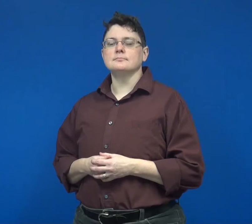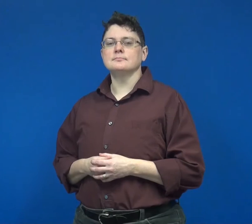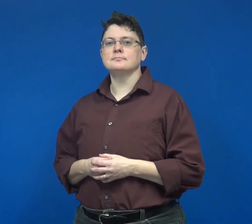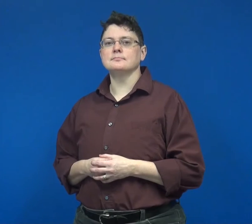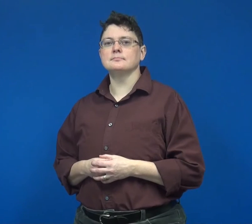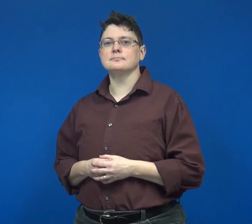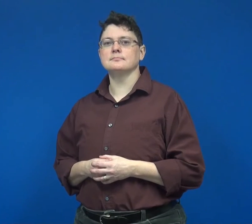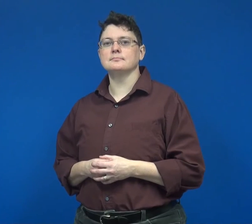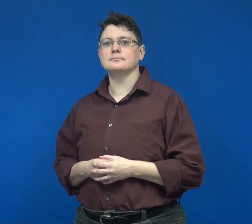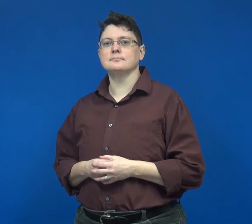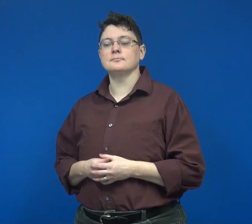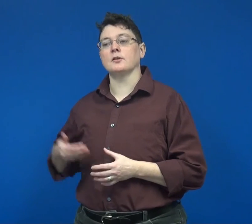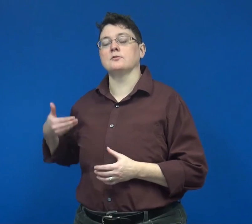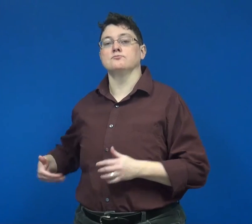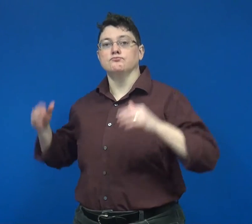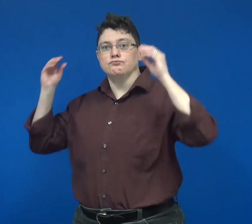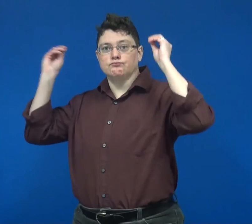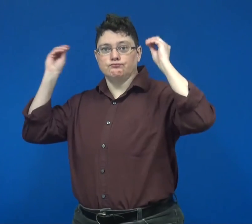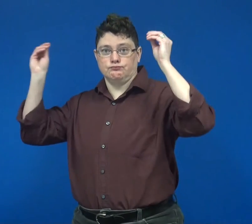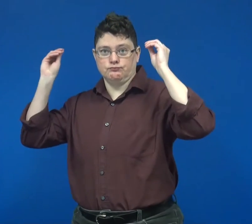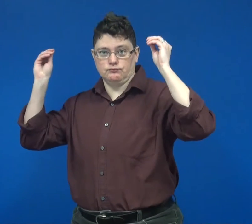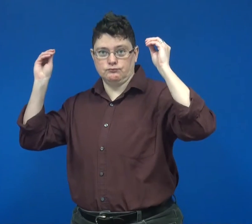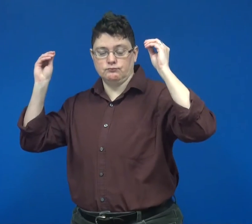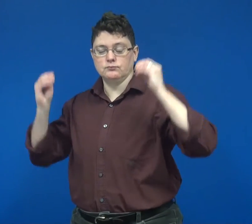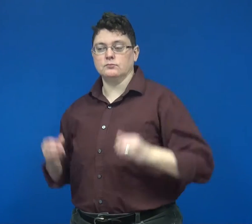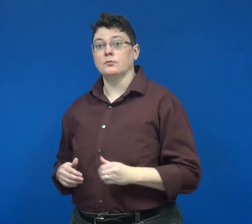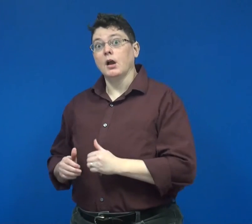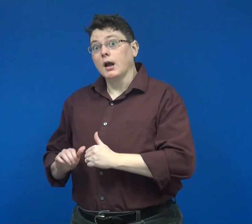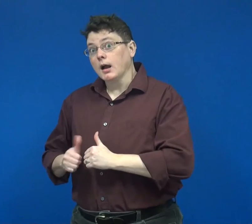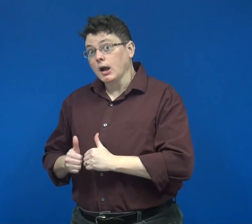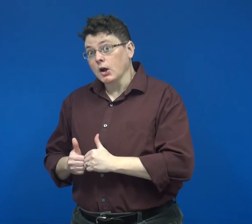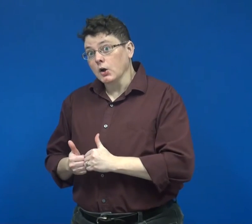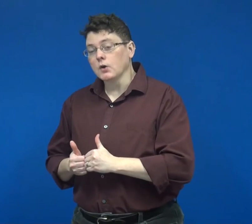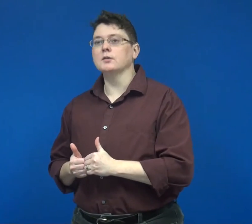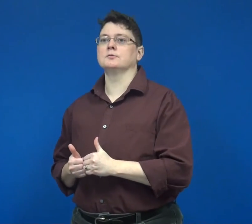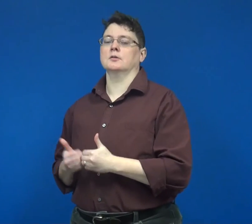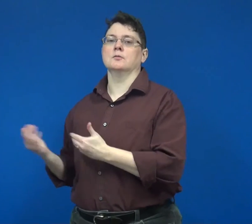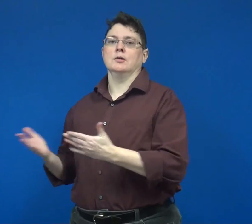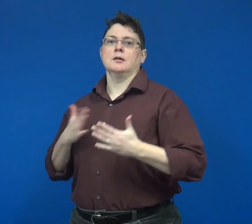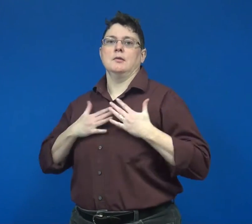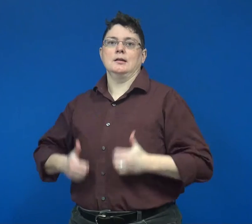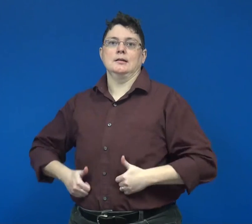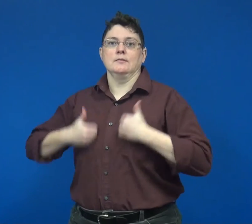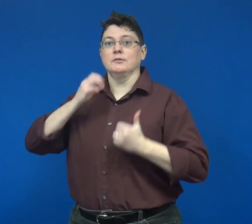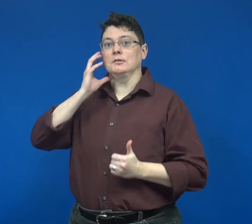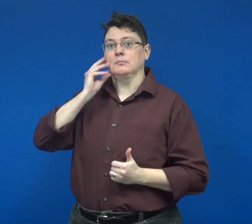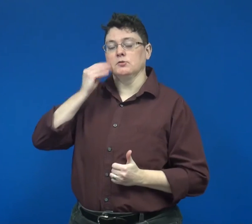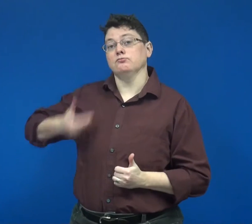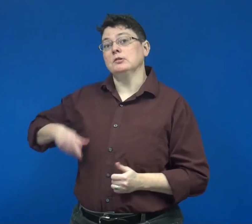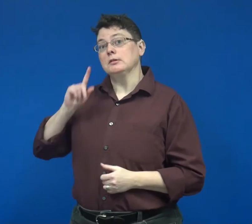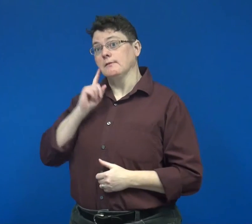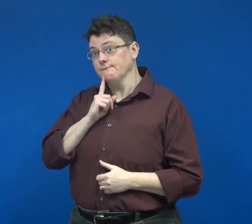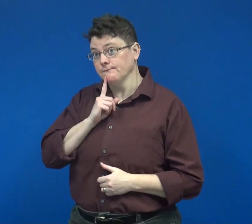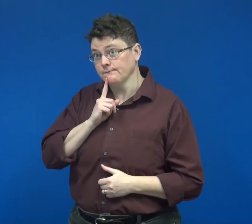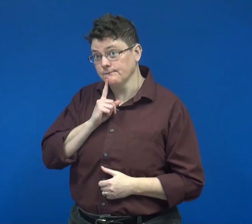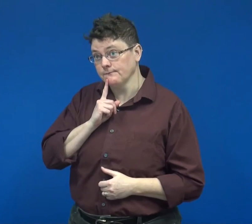As an instructor, I will bring my lived experiences as a Deaf person